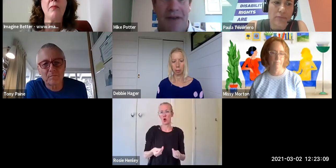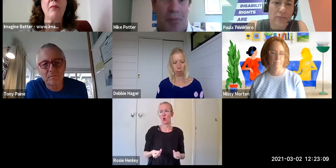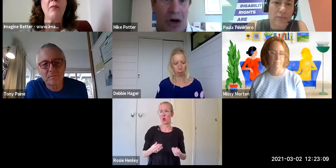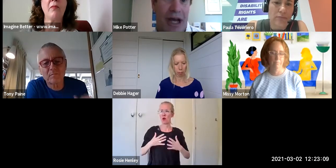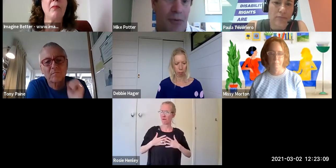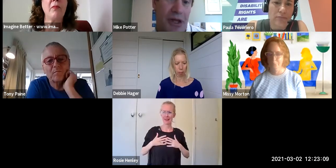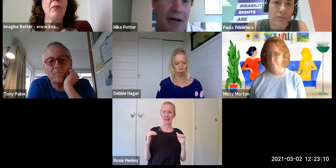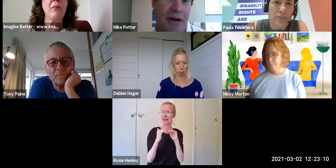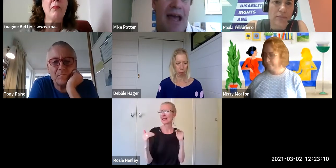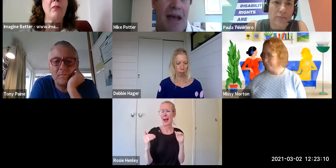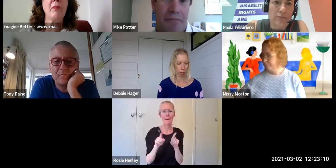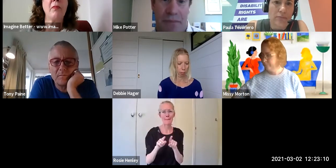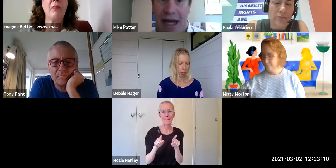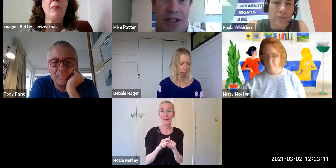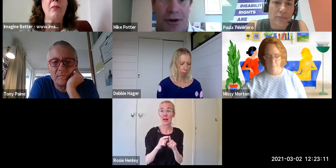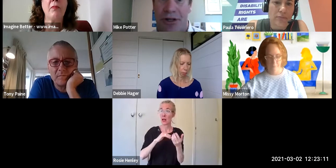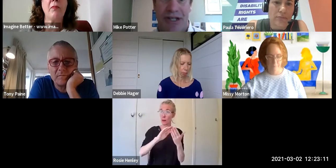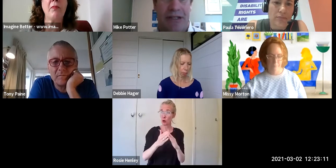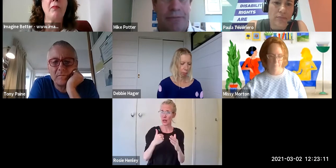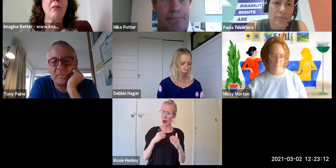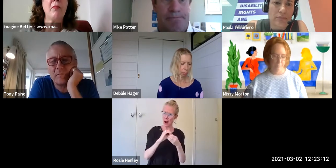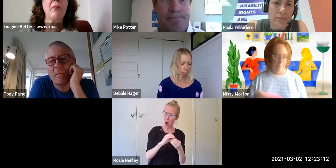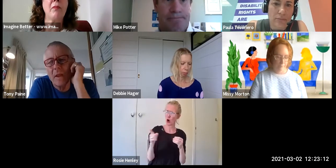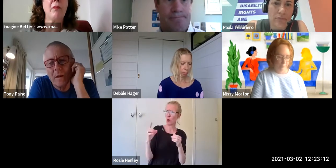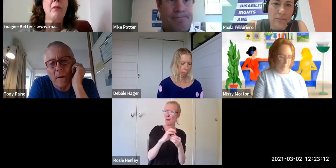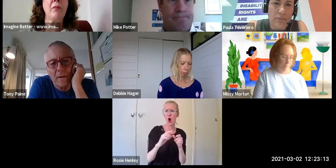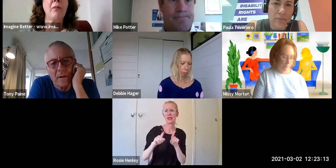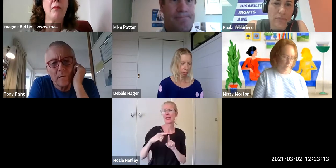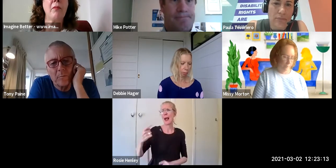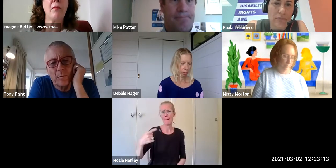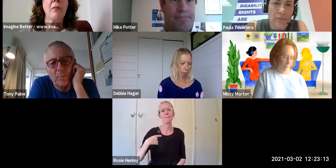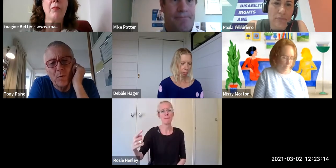and for belonging within Aotearoa New Zealand.